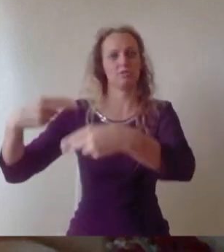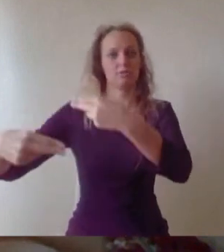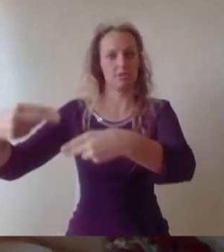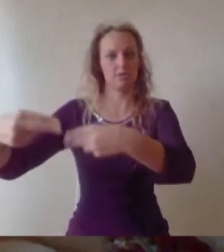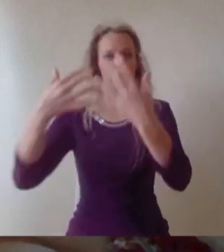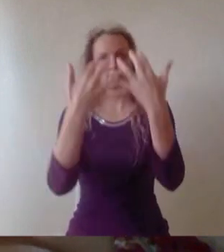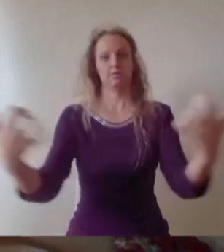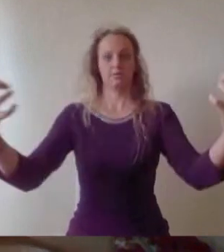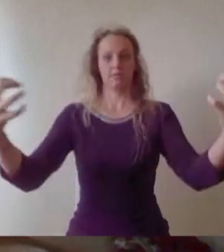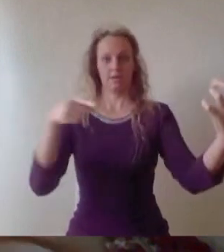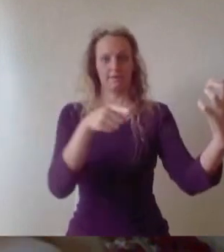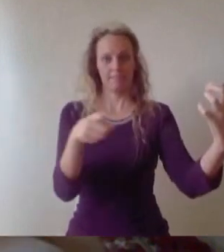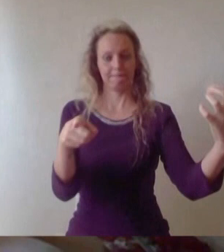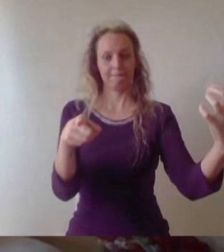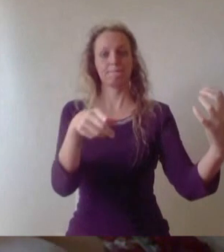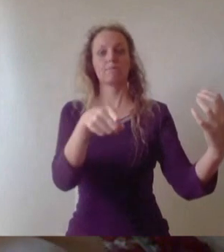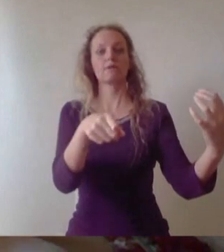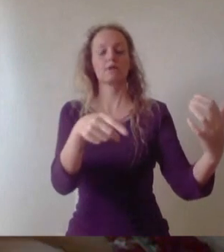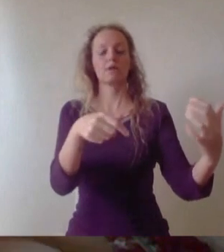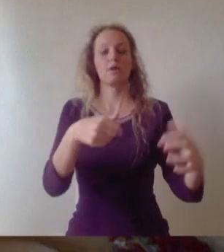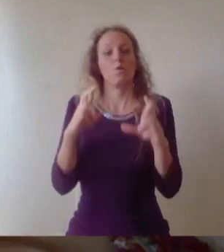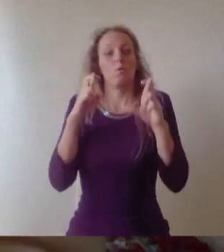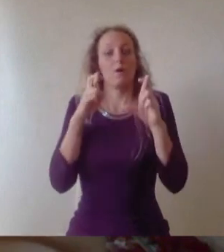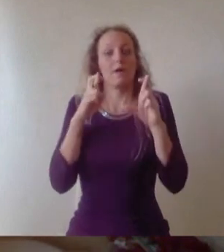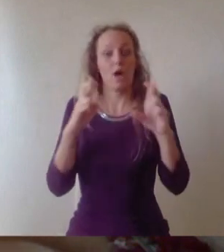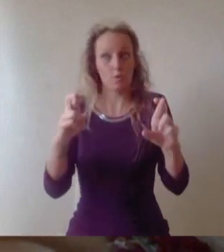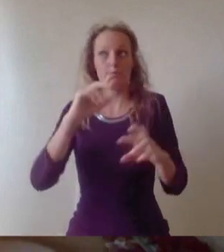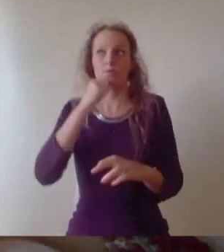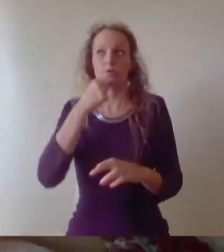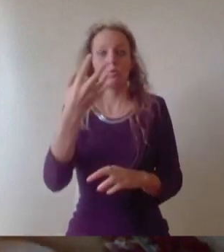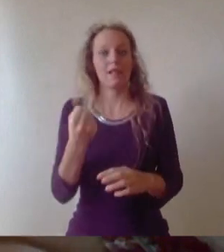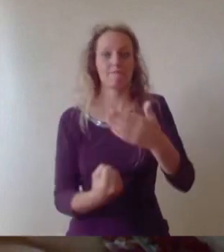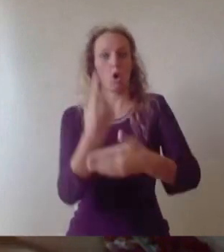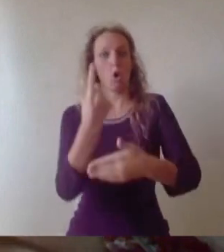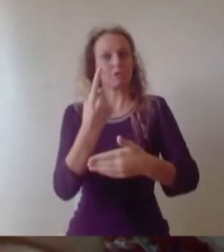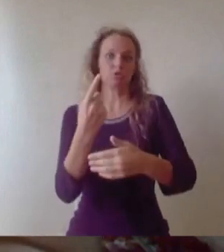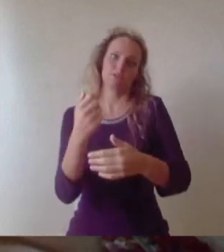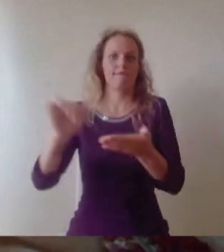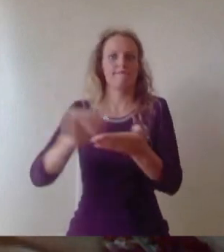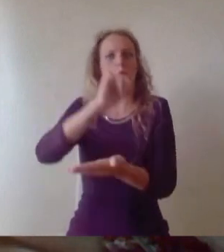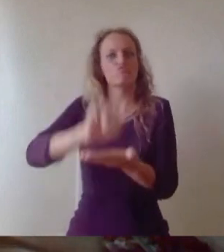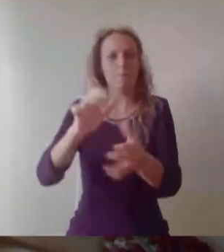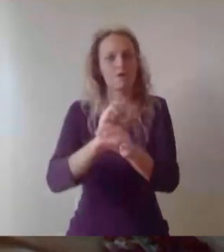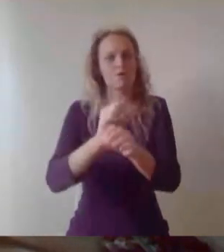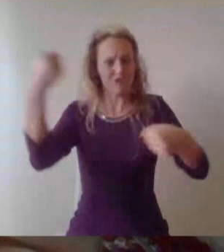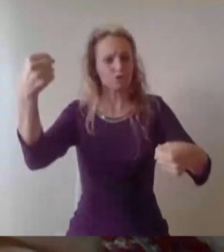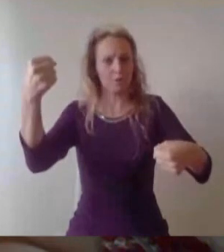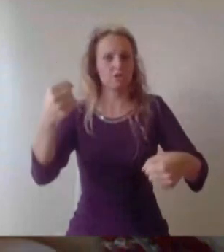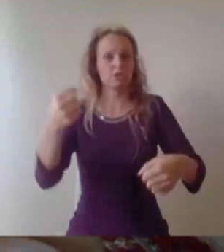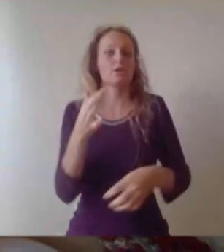and we hope to provide you with an opportunity to do this as soon as it is safe and practical to do so.